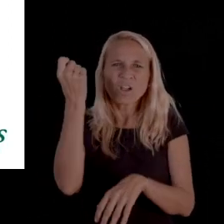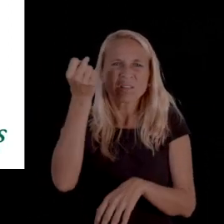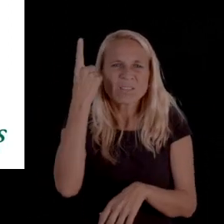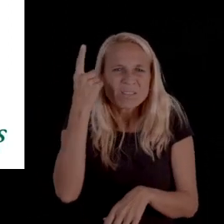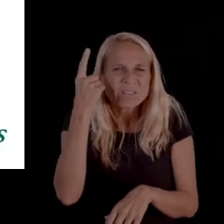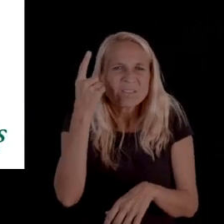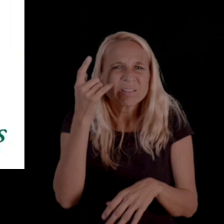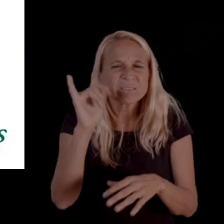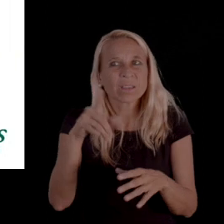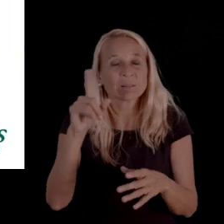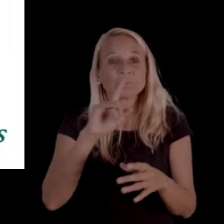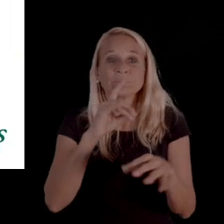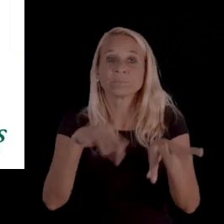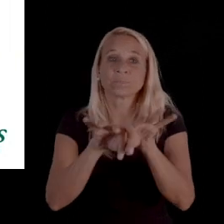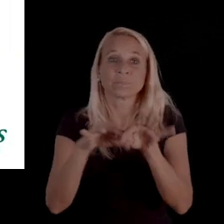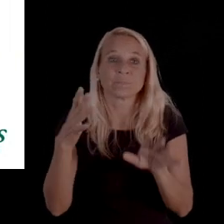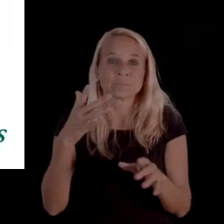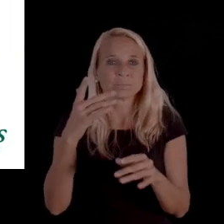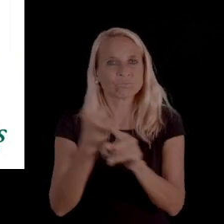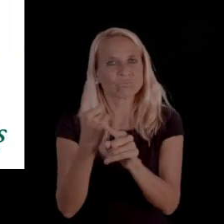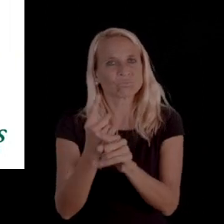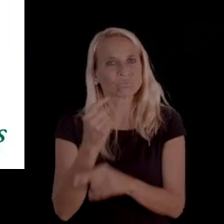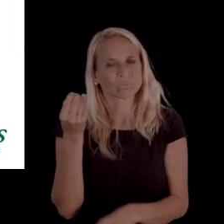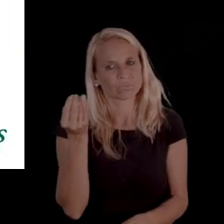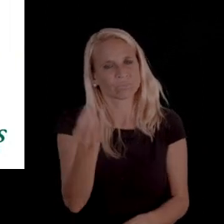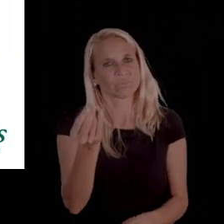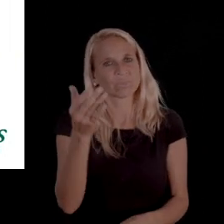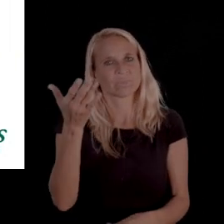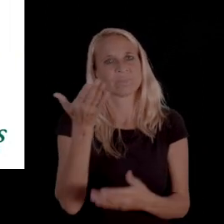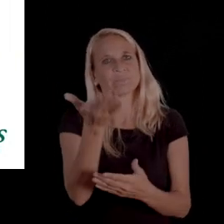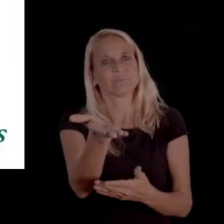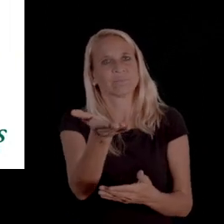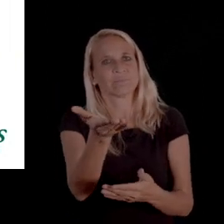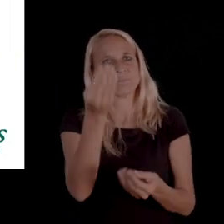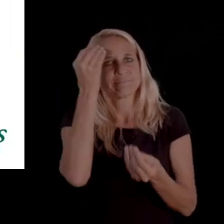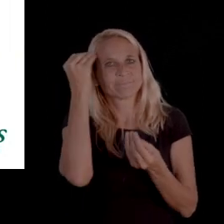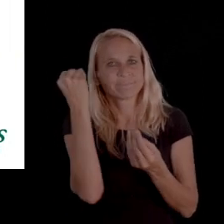that a decent notice is supposed to provide you information